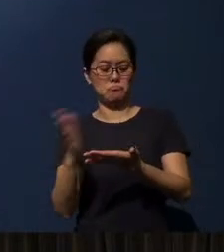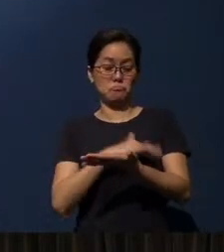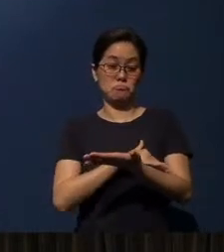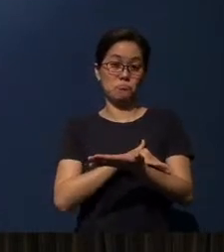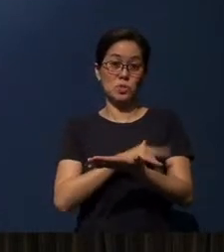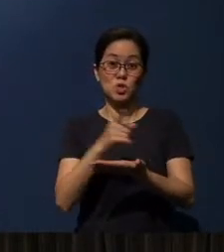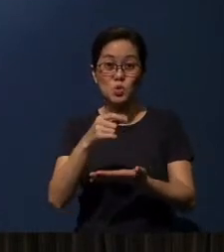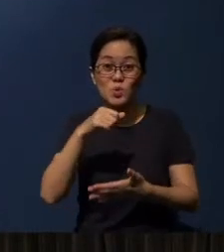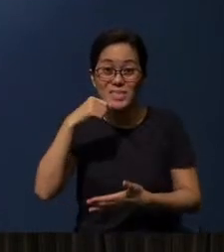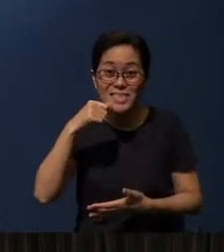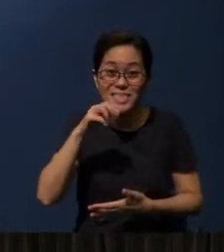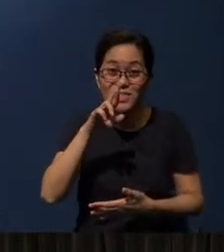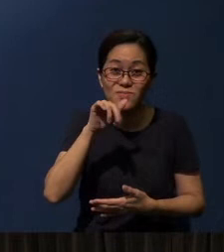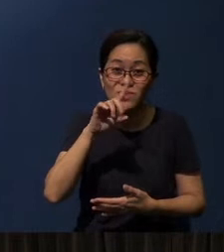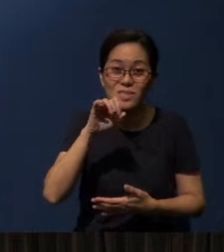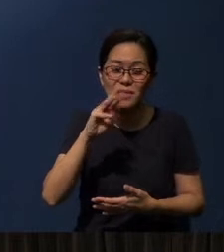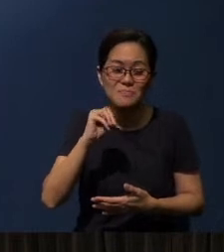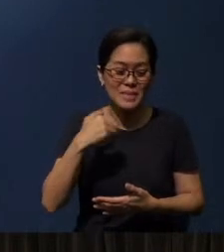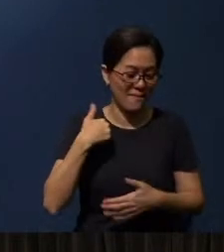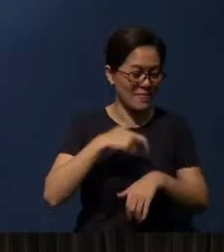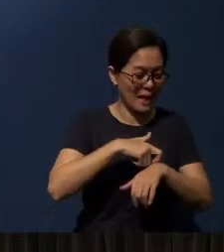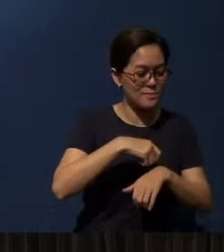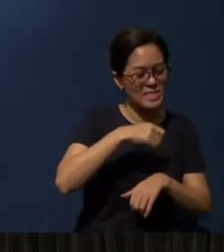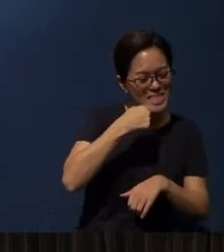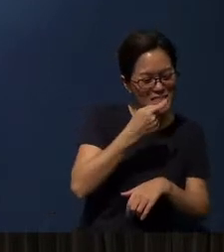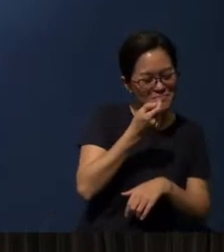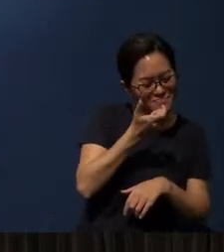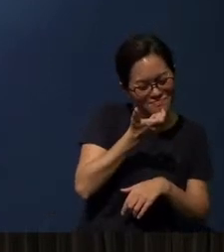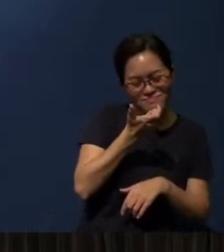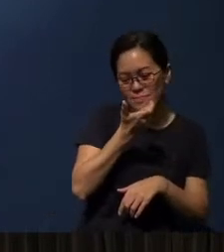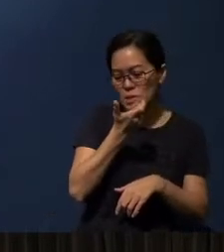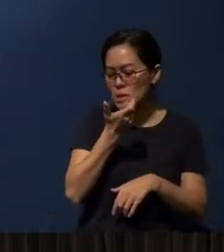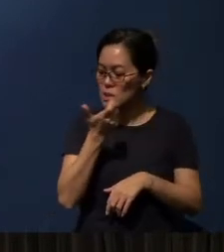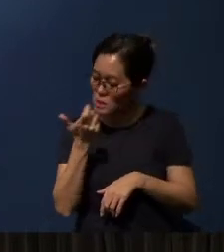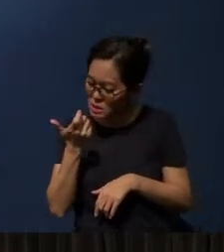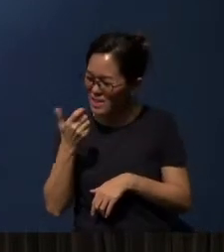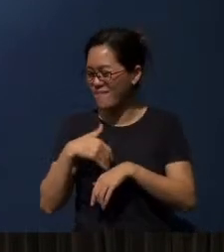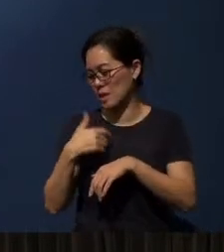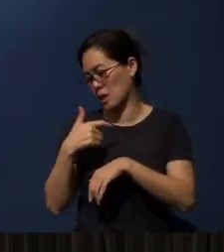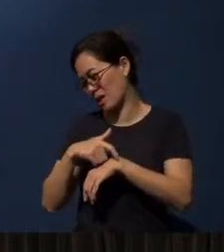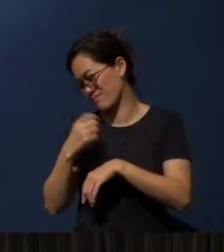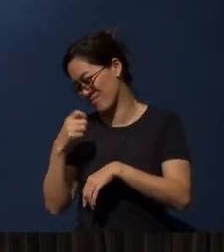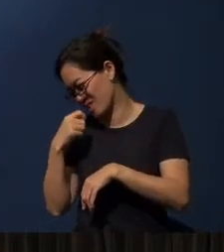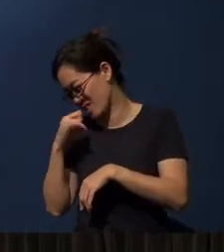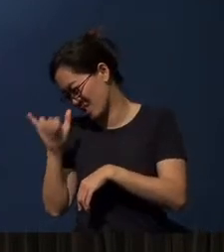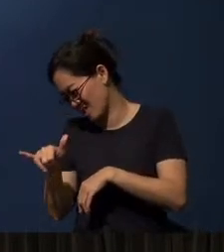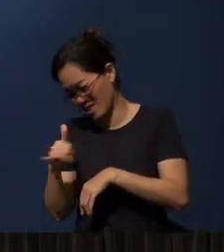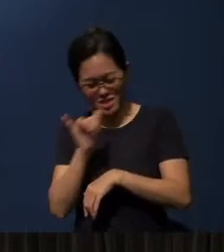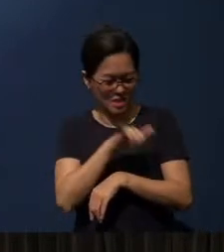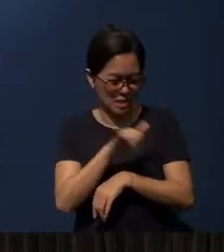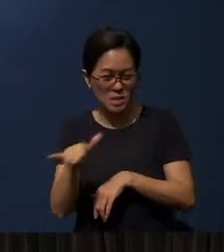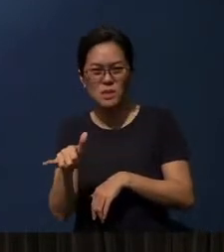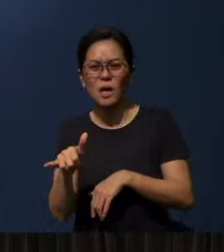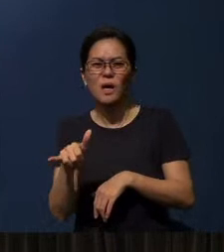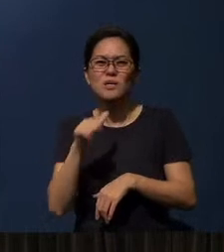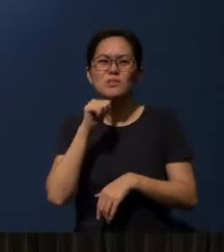At random, I got time, I eat some rice. At random, I got time, I eat this. It’s not going to be nutritious (for) you.